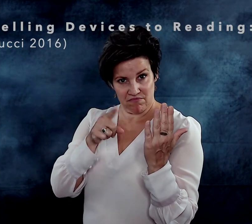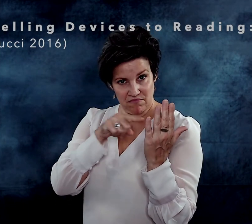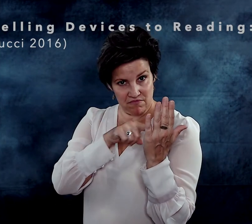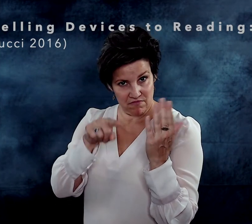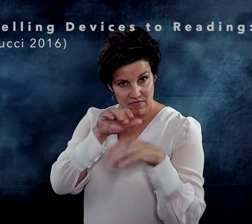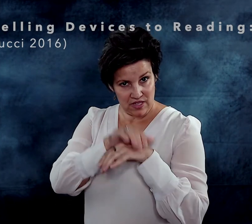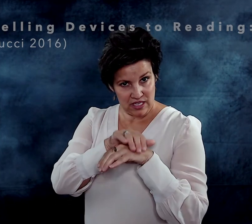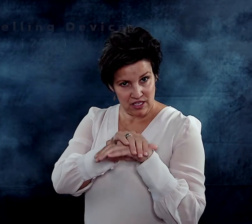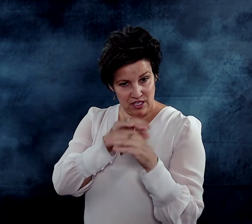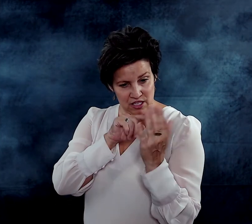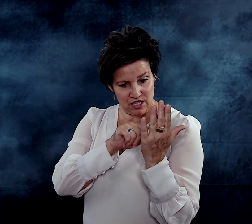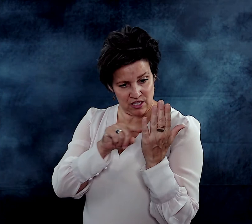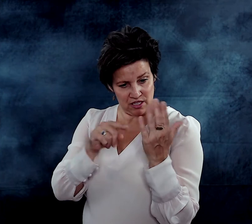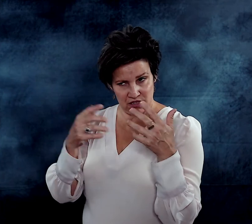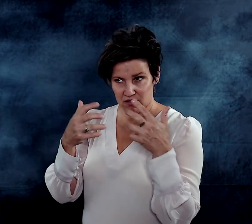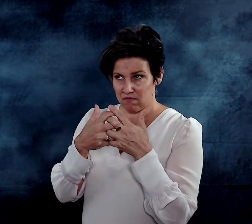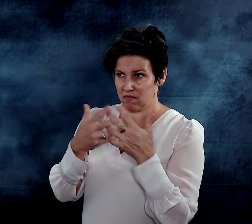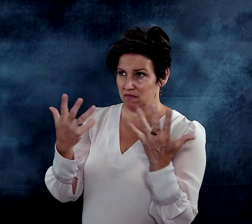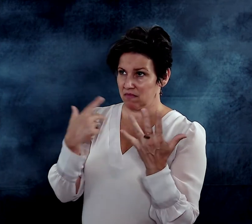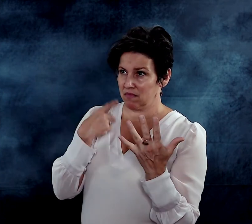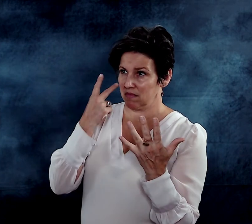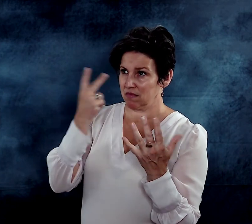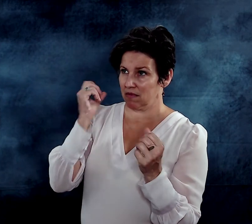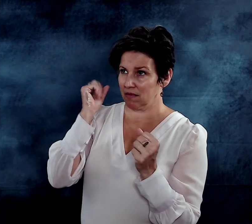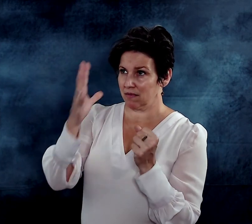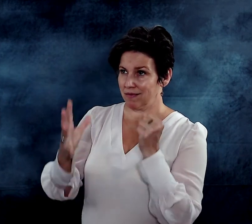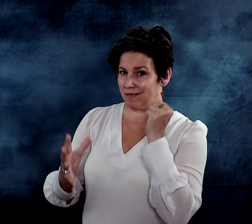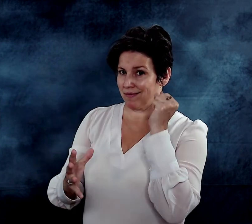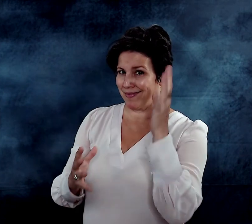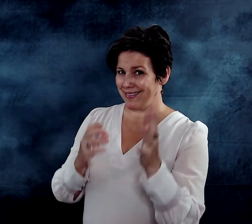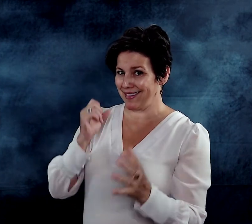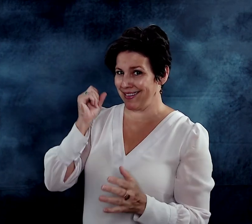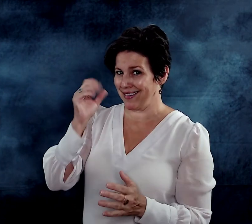did the book in English said what they saw signed?